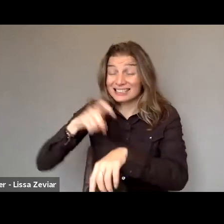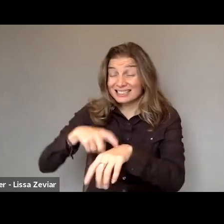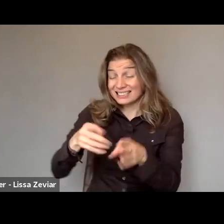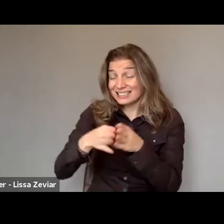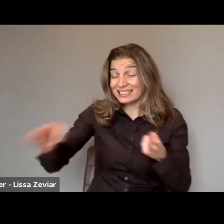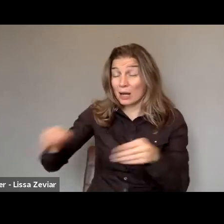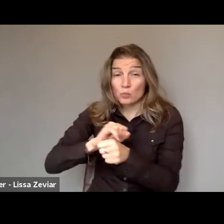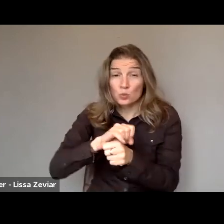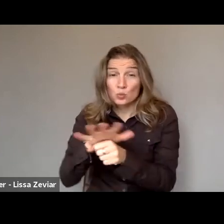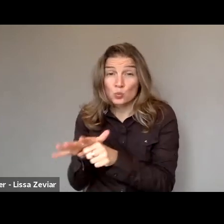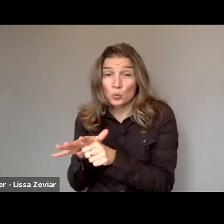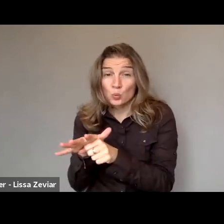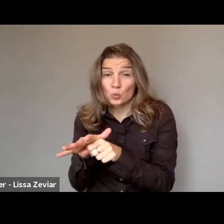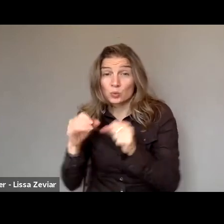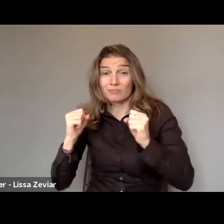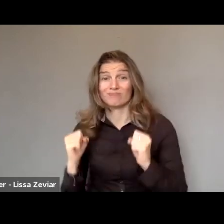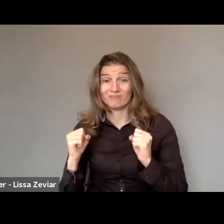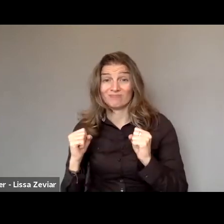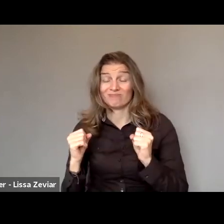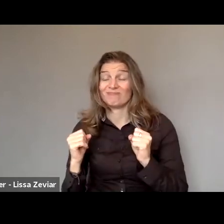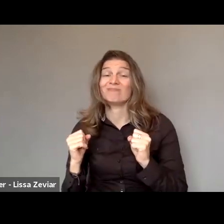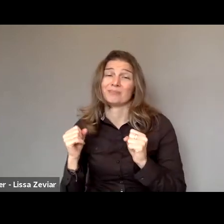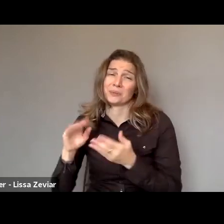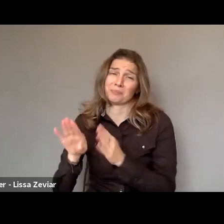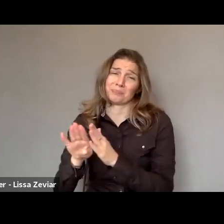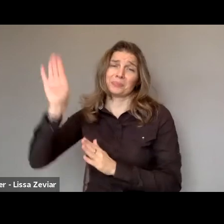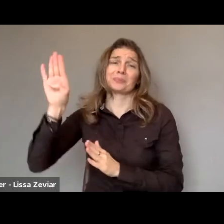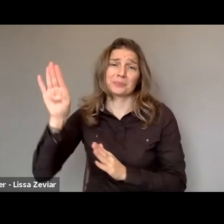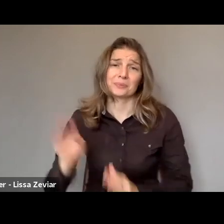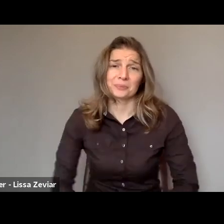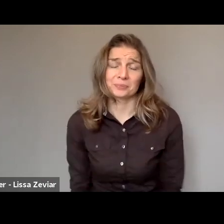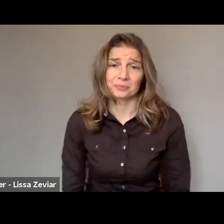Also, the pandemic not only highlighted that issue,